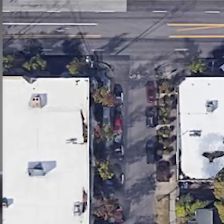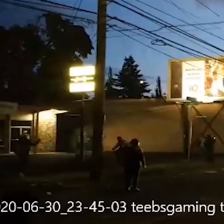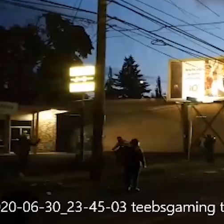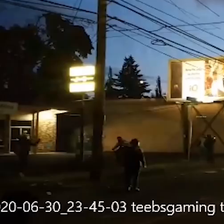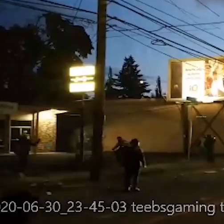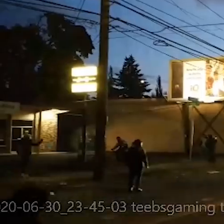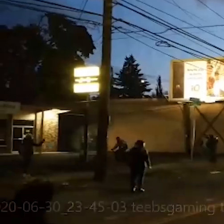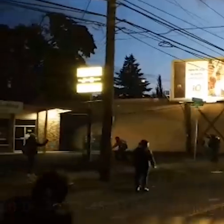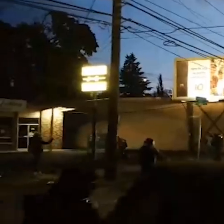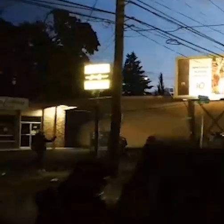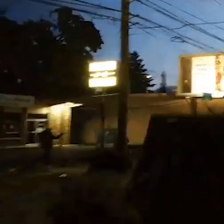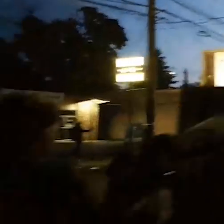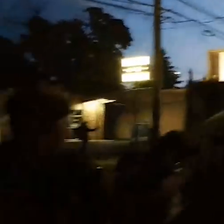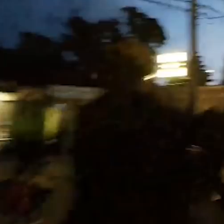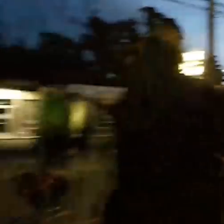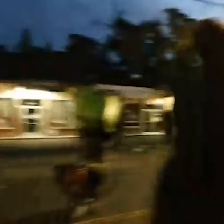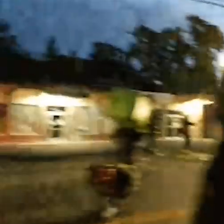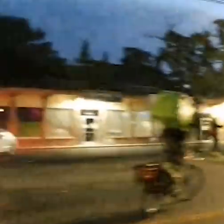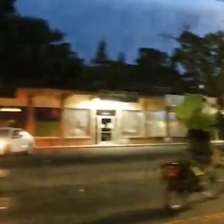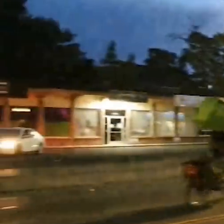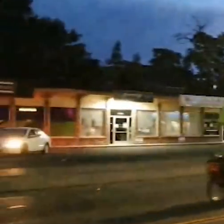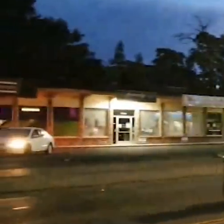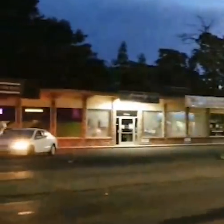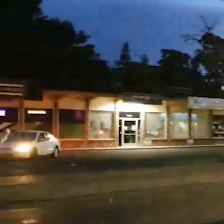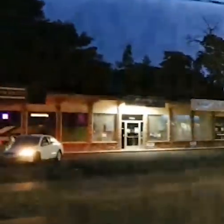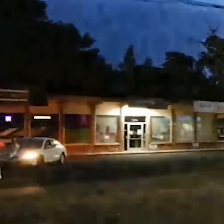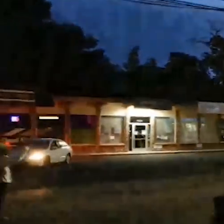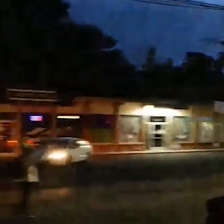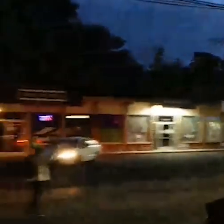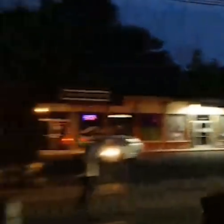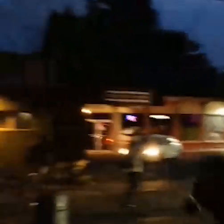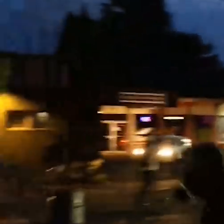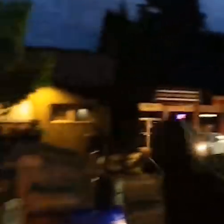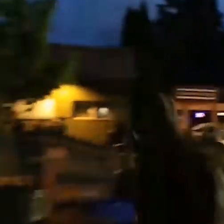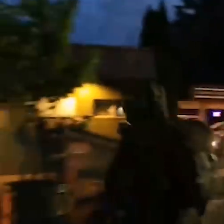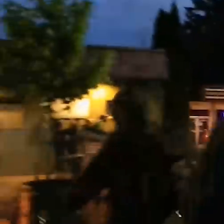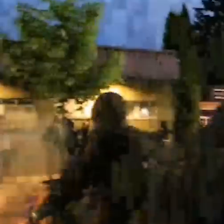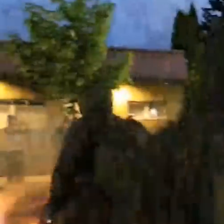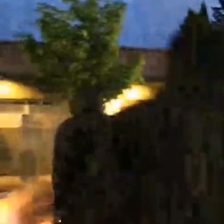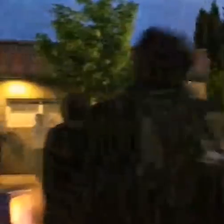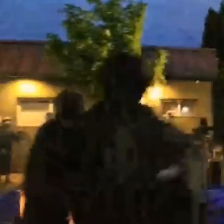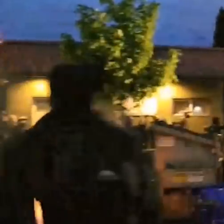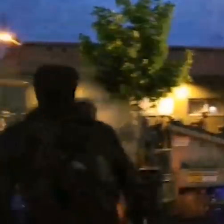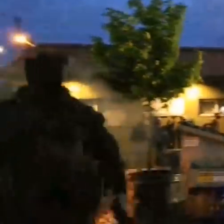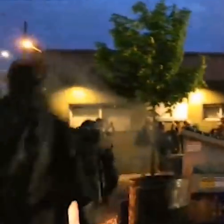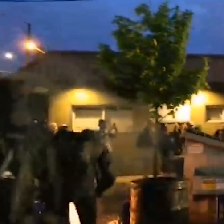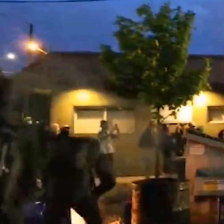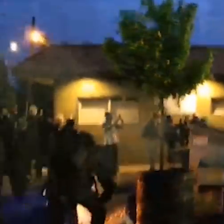We'll skip through this a little bit just in the interest of people's time. We'll find a way to make any videos that